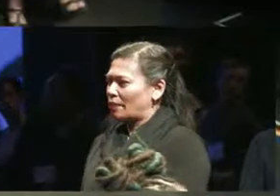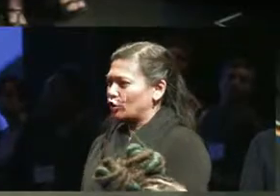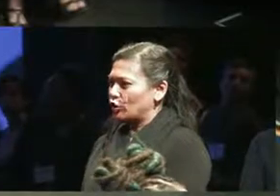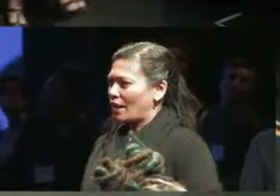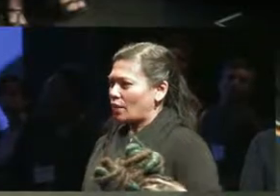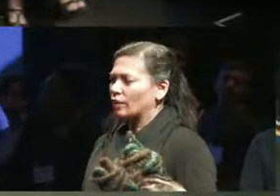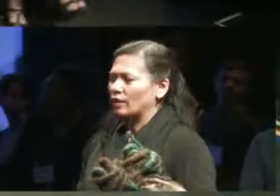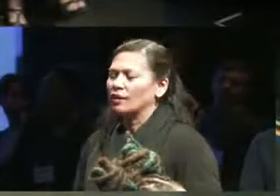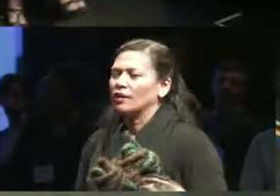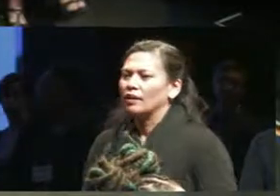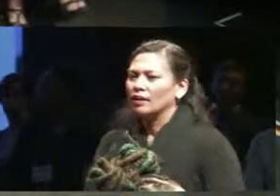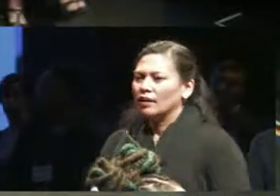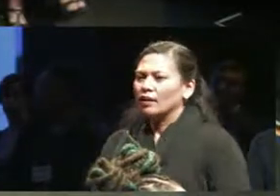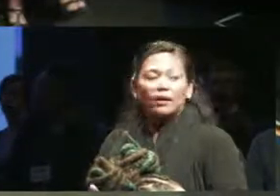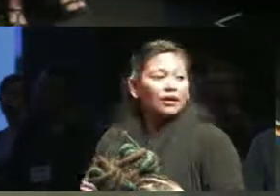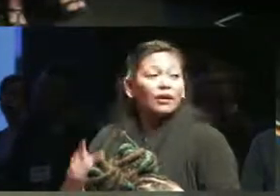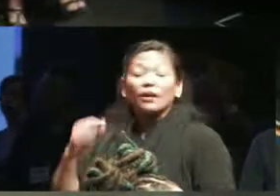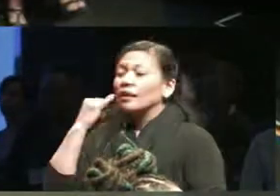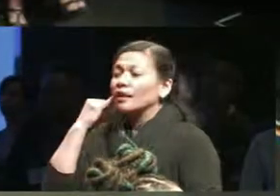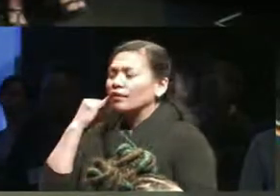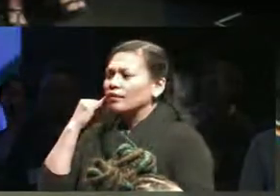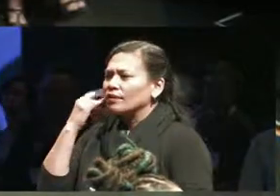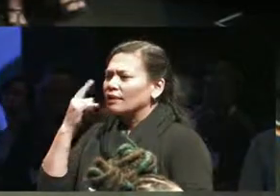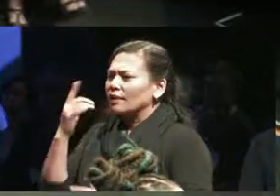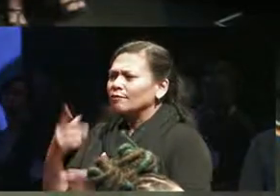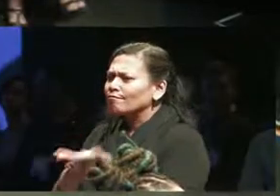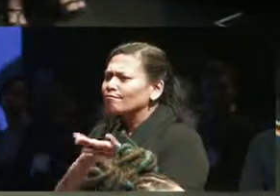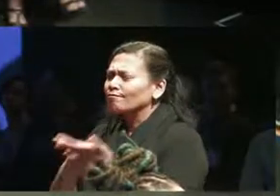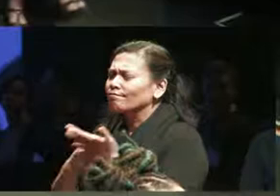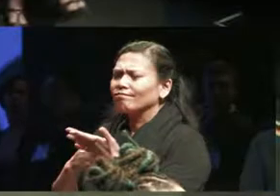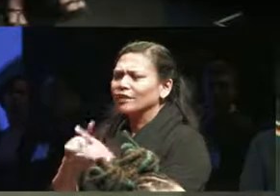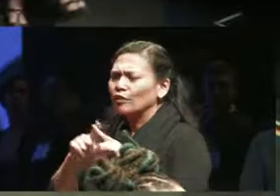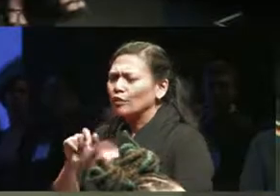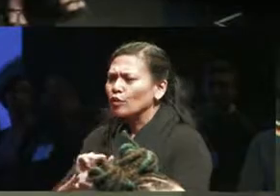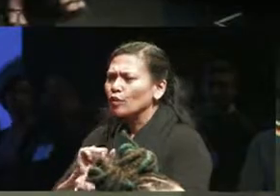of working I also kind of think of what's happening on currently sort of on